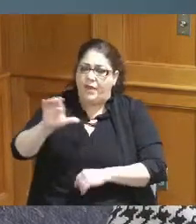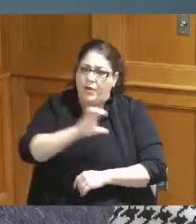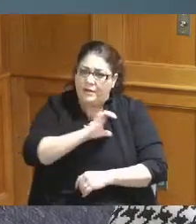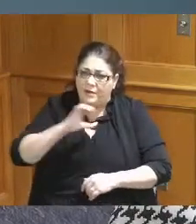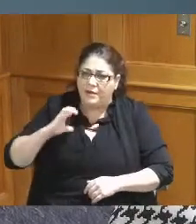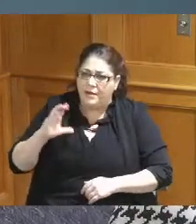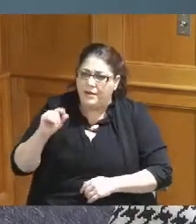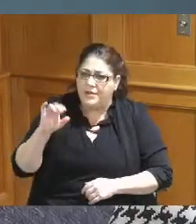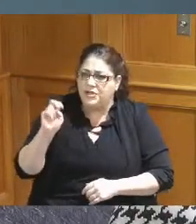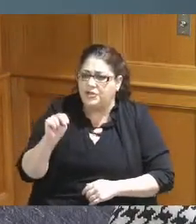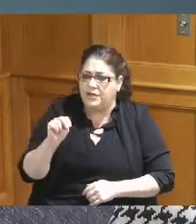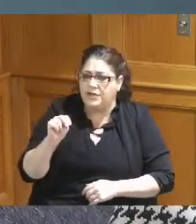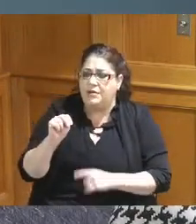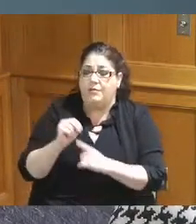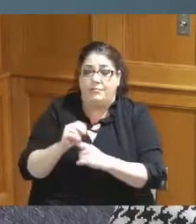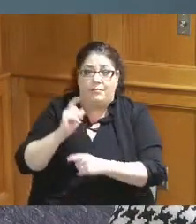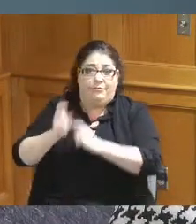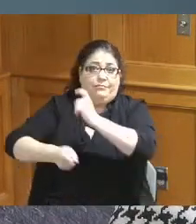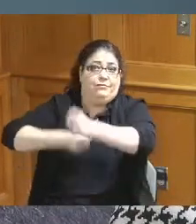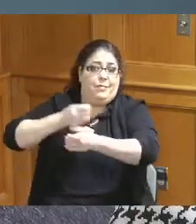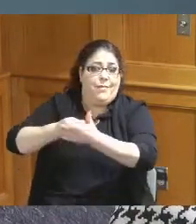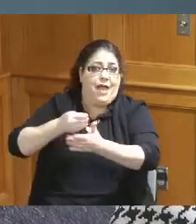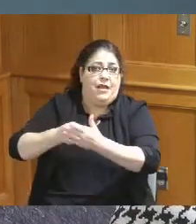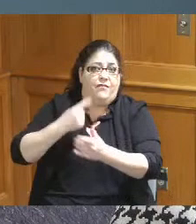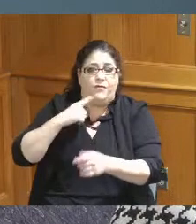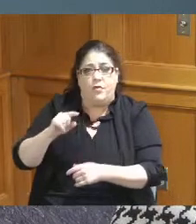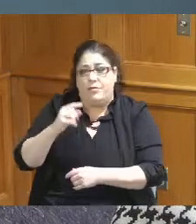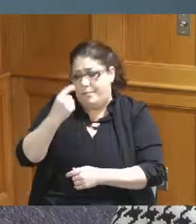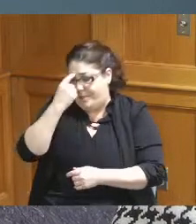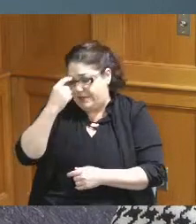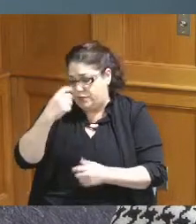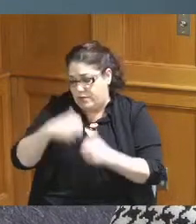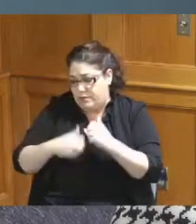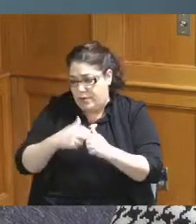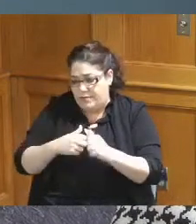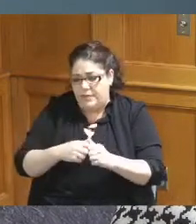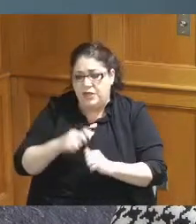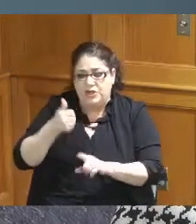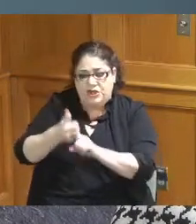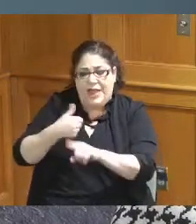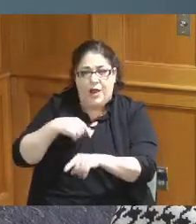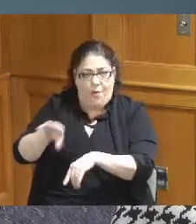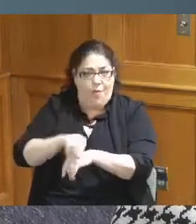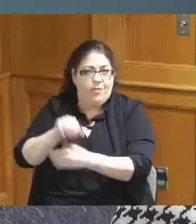money we've given to Mental Illness but she had her little agenda I think she wanted to know all